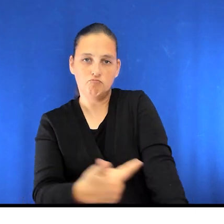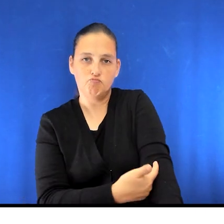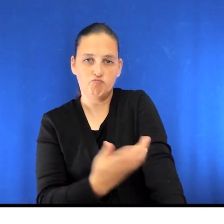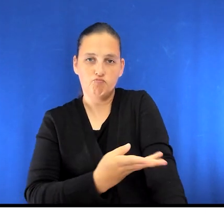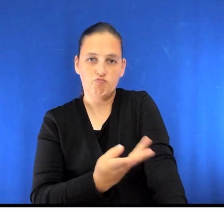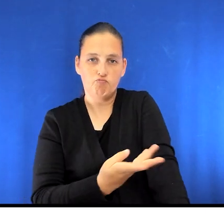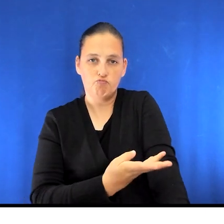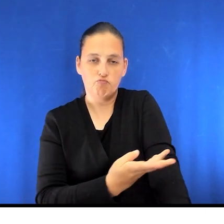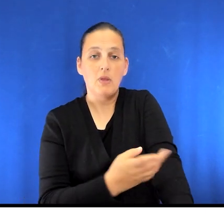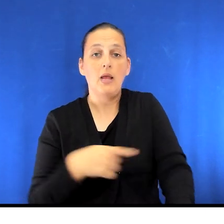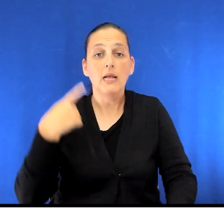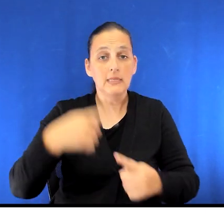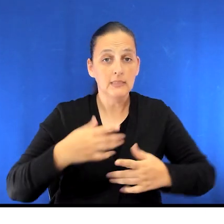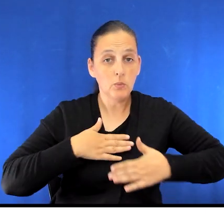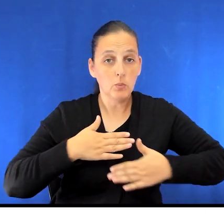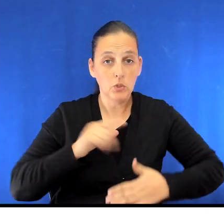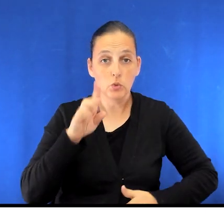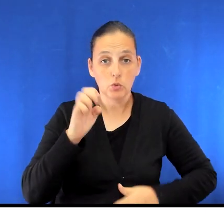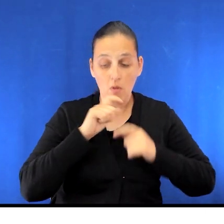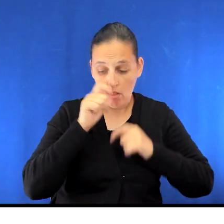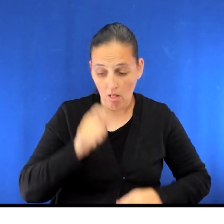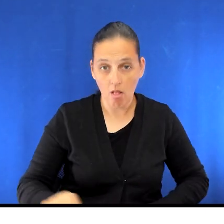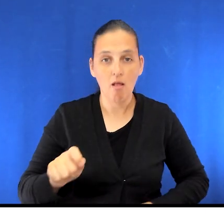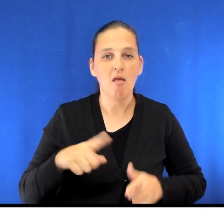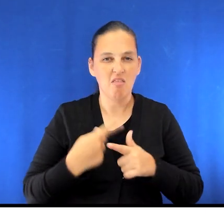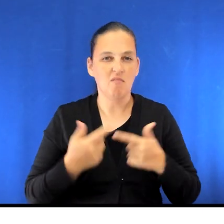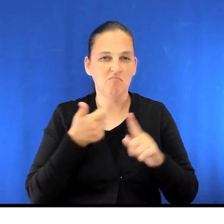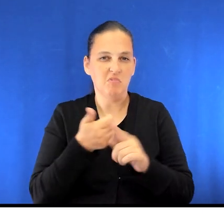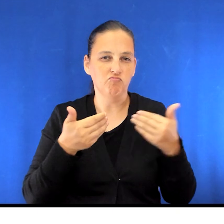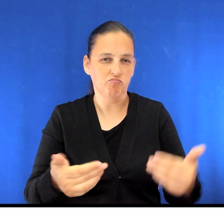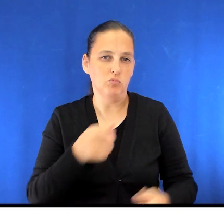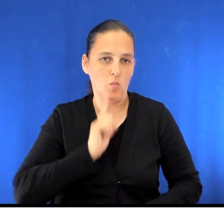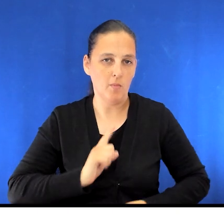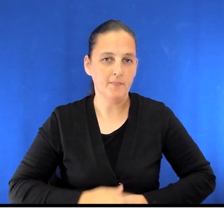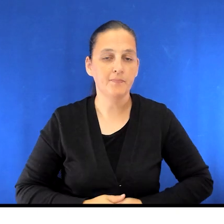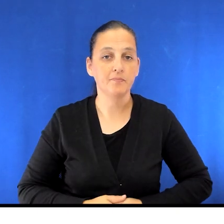until the breathing tube is removed and you are ready to start swallowing. After your surgery,